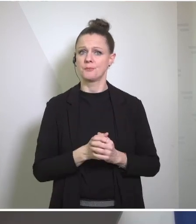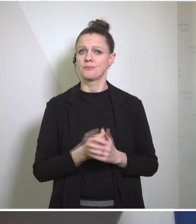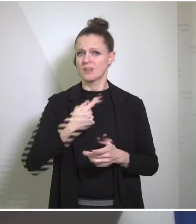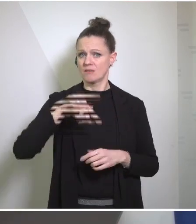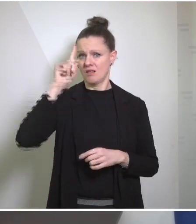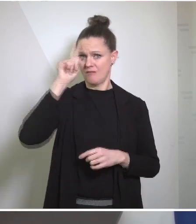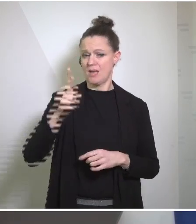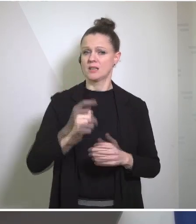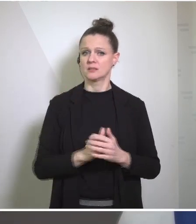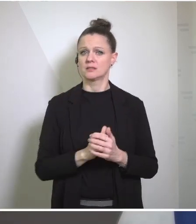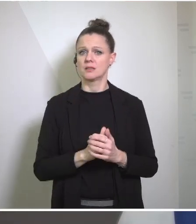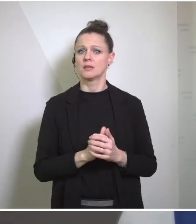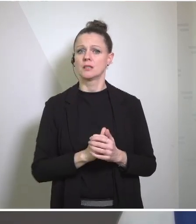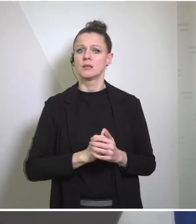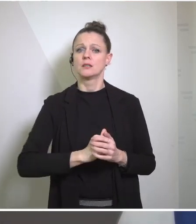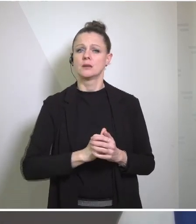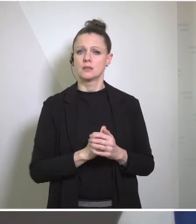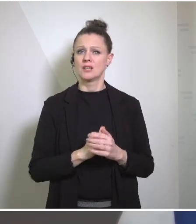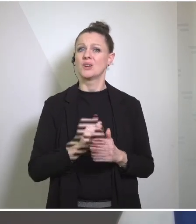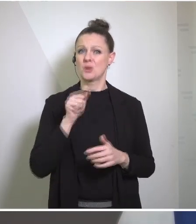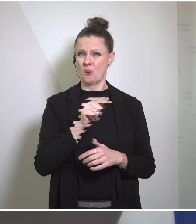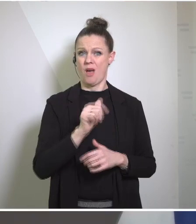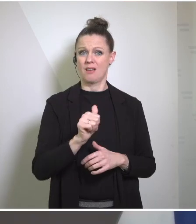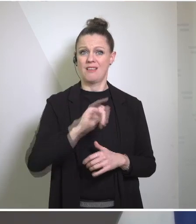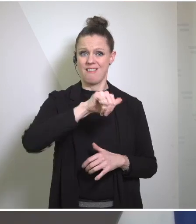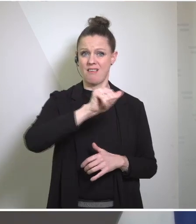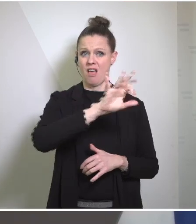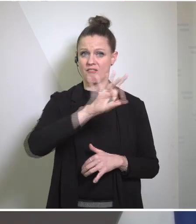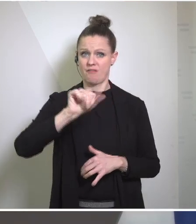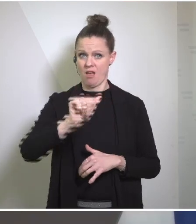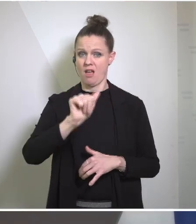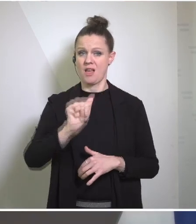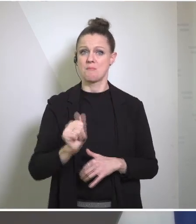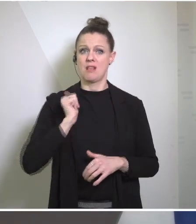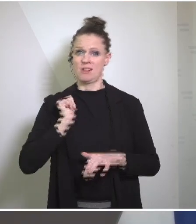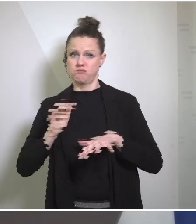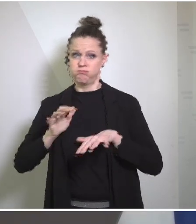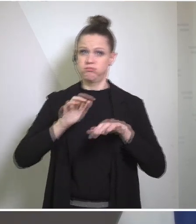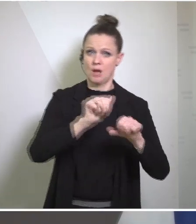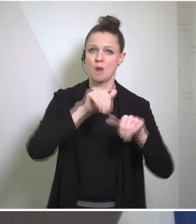military offensive in Rafah without a credible plan what to do to protect the civilians would